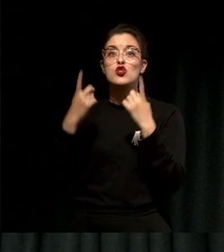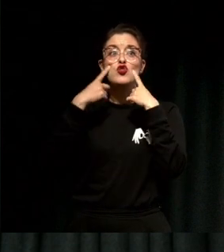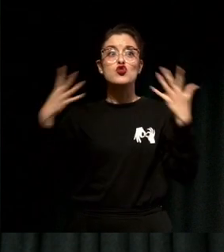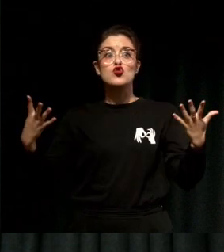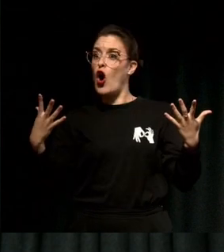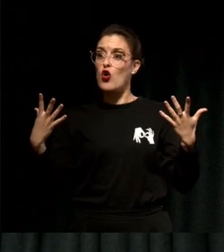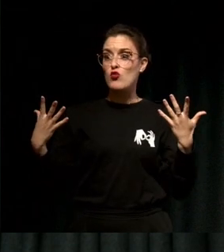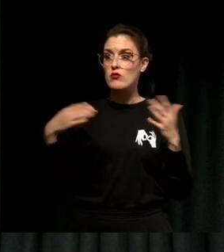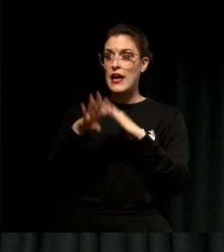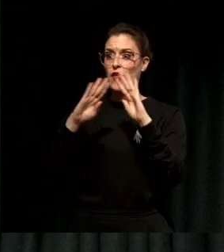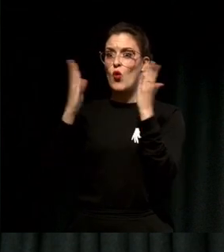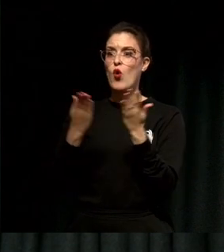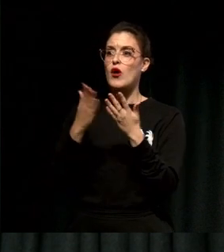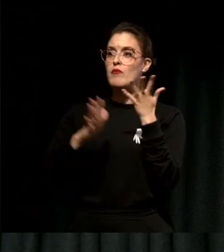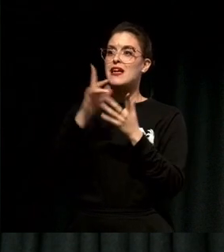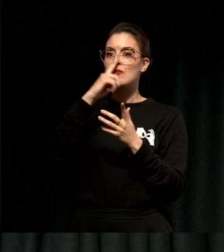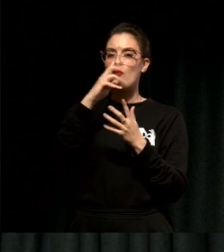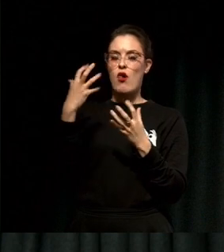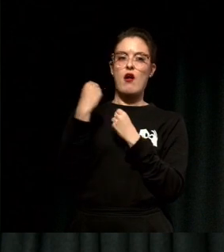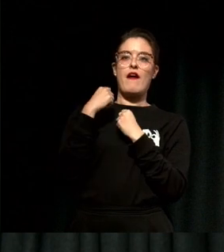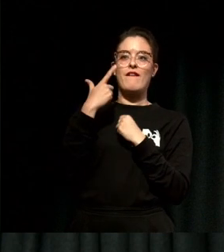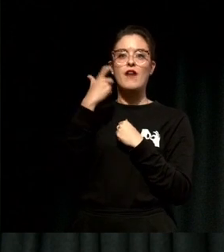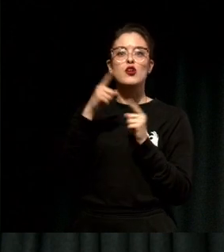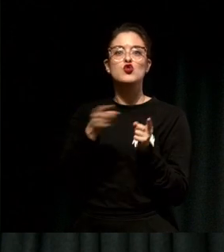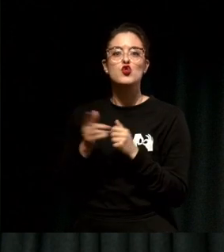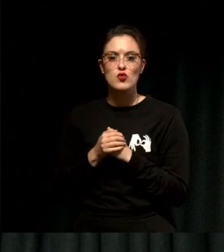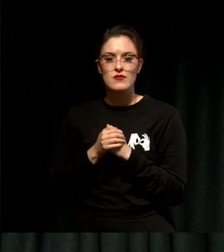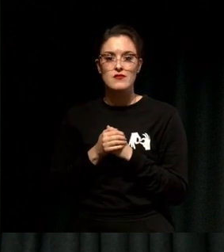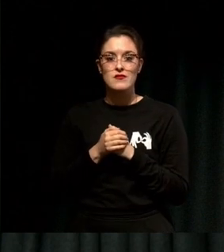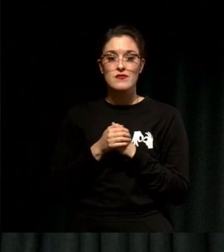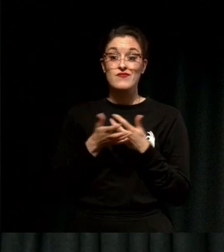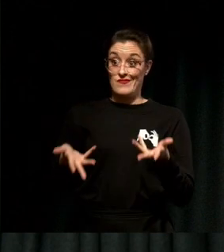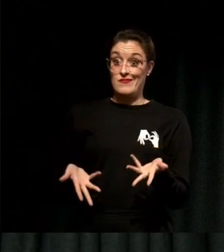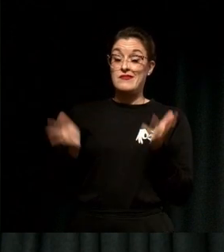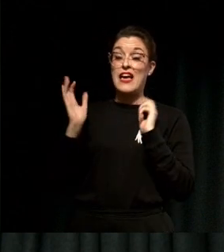Take a risk when you can that risk is usually worth it.